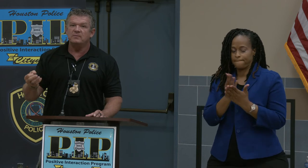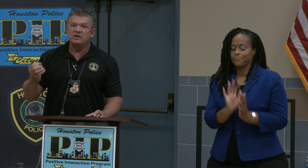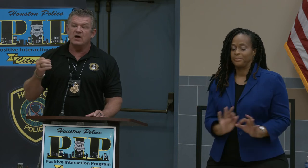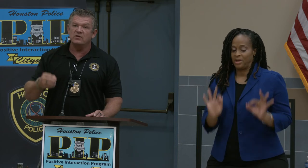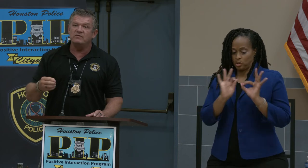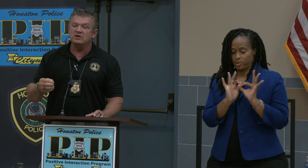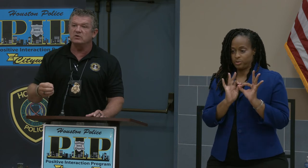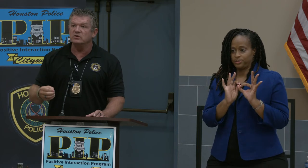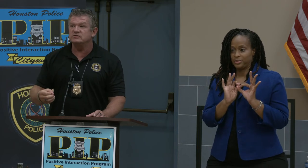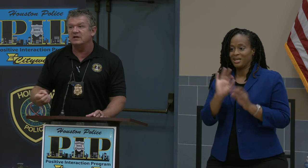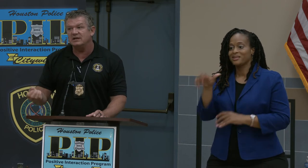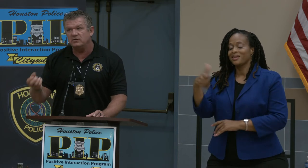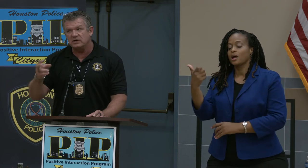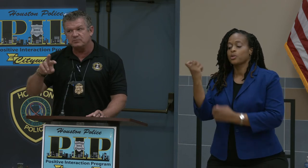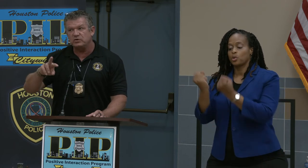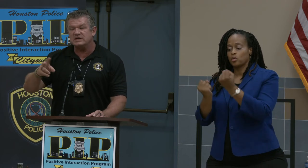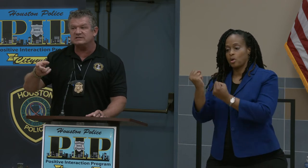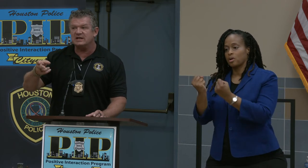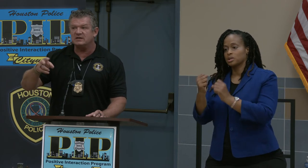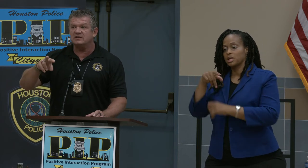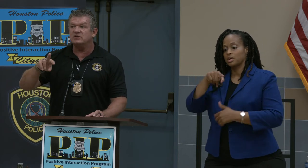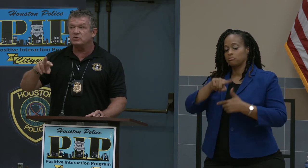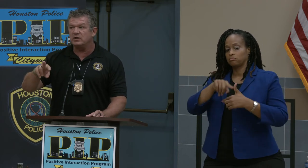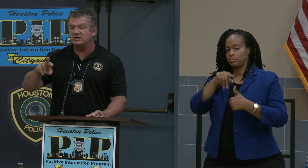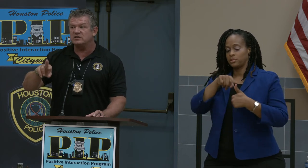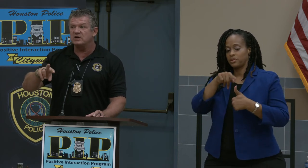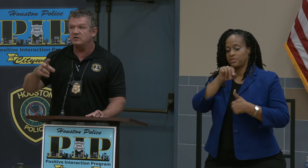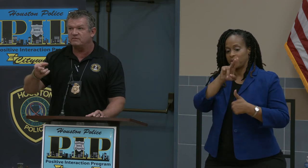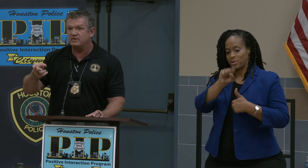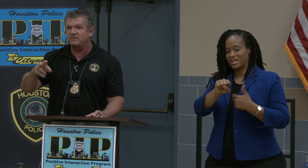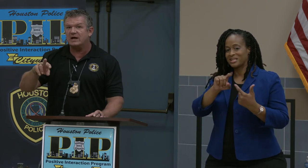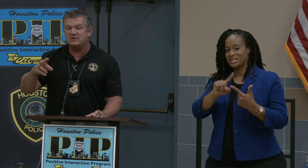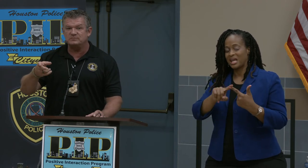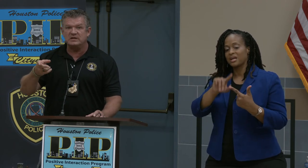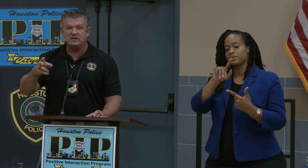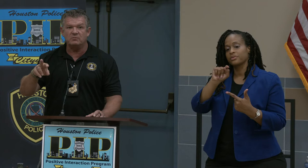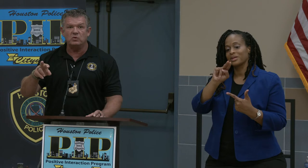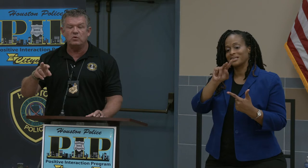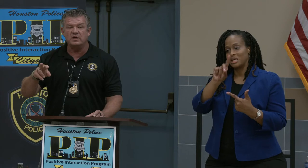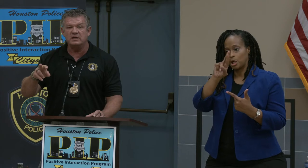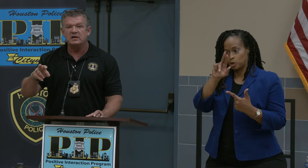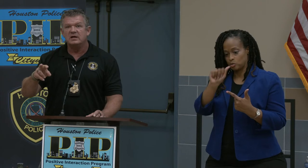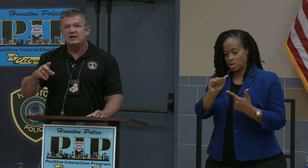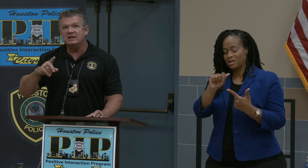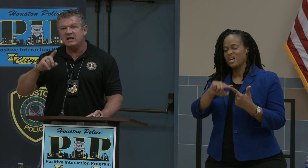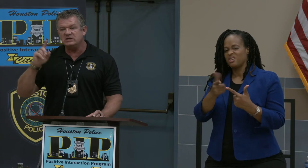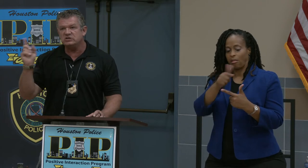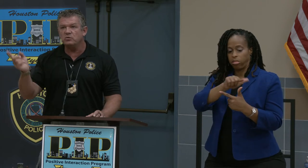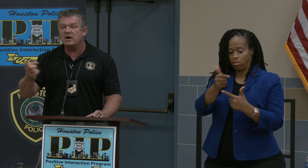The other vehicles -- the Prius and the Toyota Tundra flip flop as being No. 1. Nationwide,